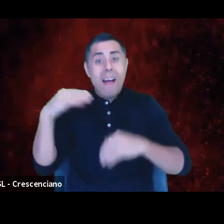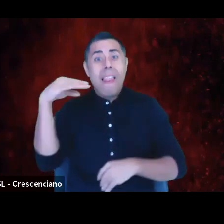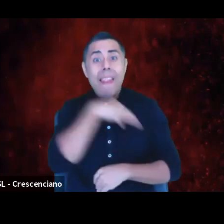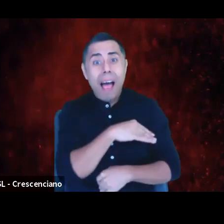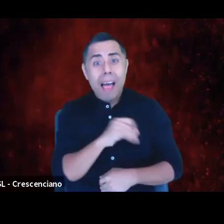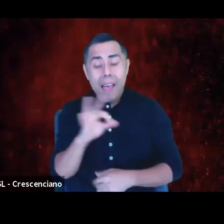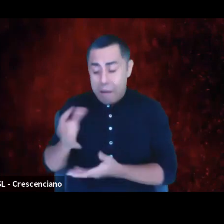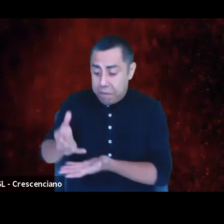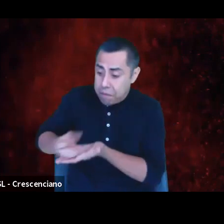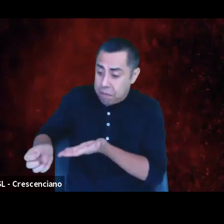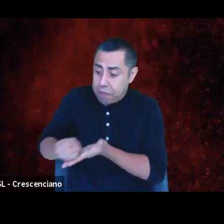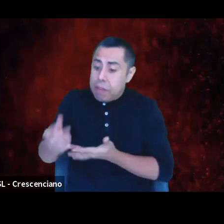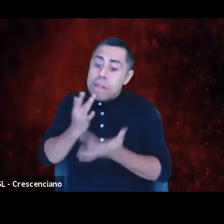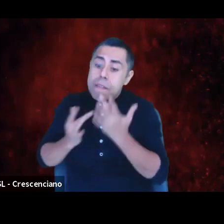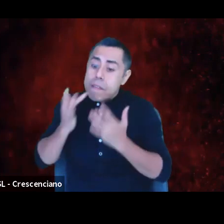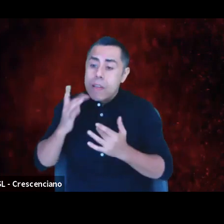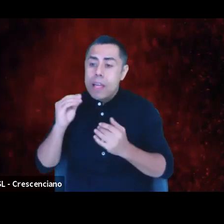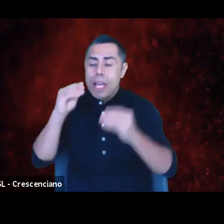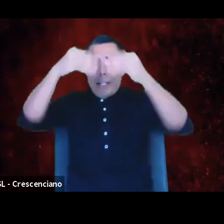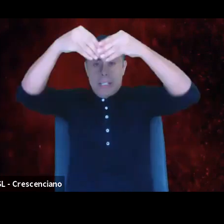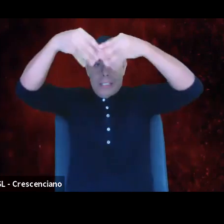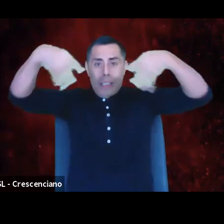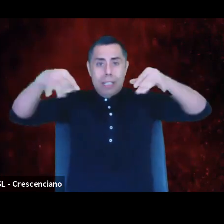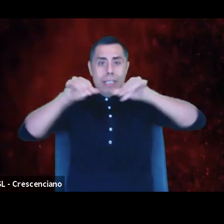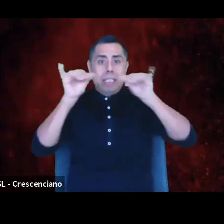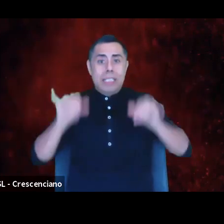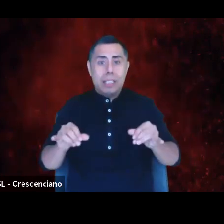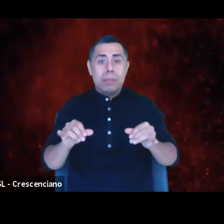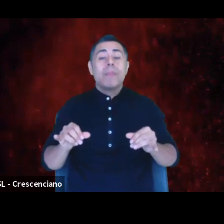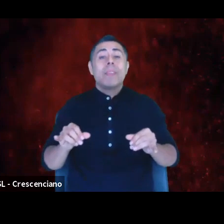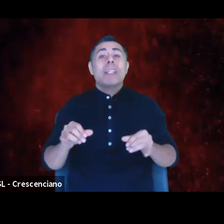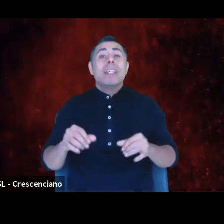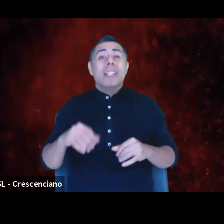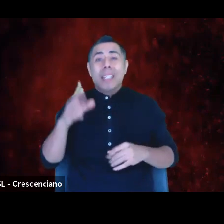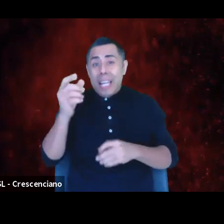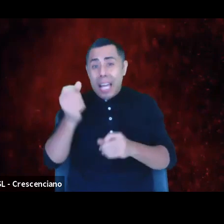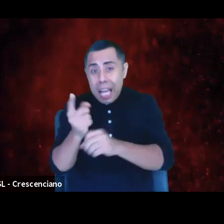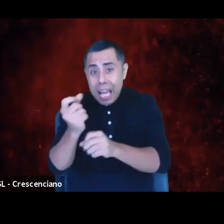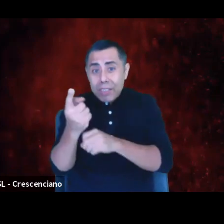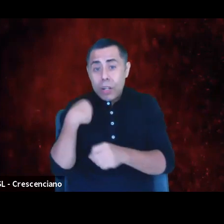Every season, the systems we have created, the systems we continue to honor and uphold